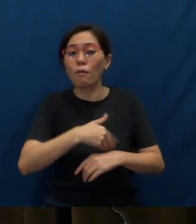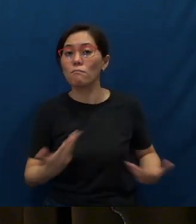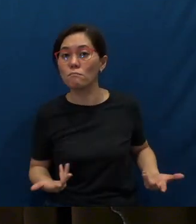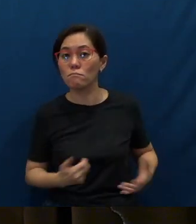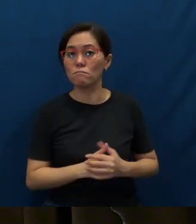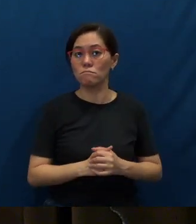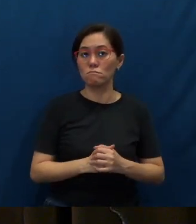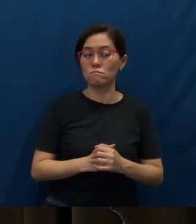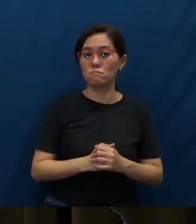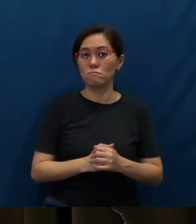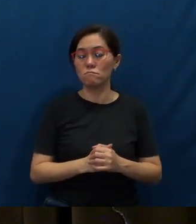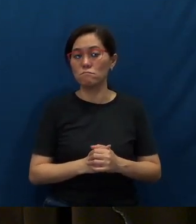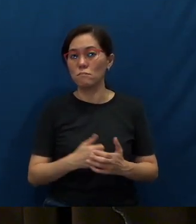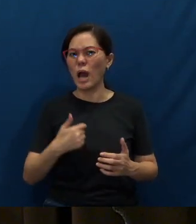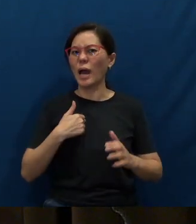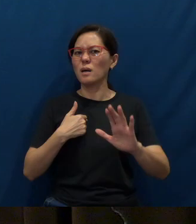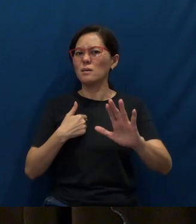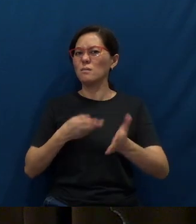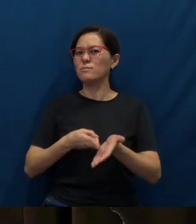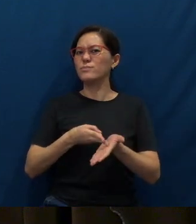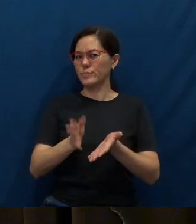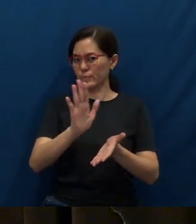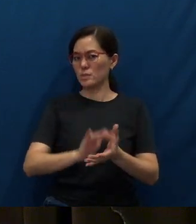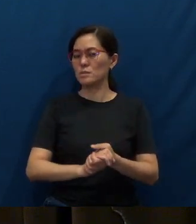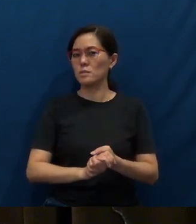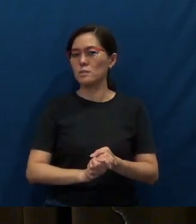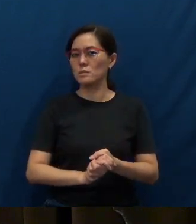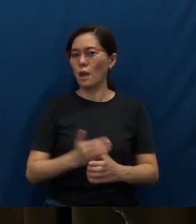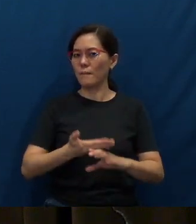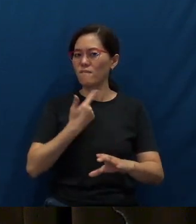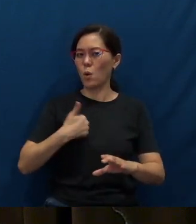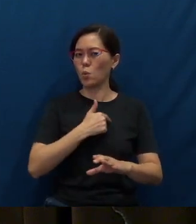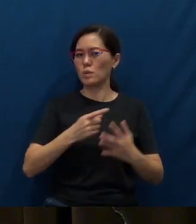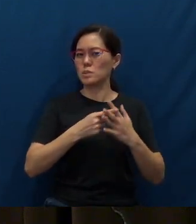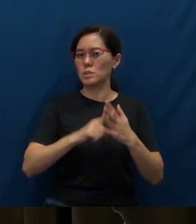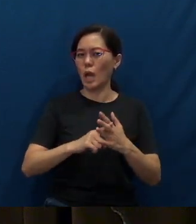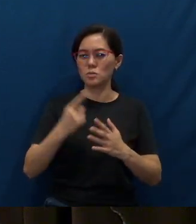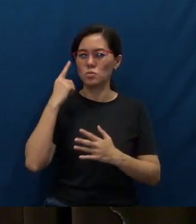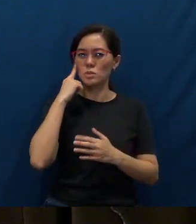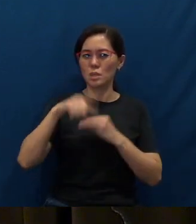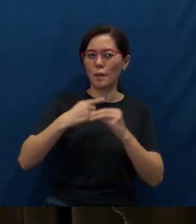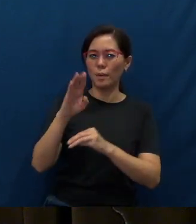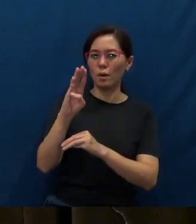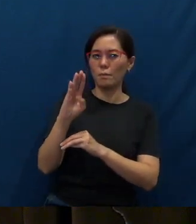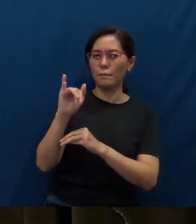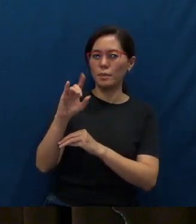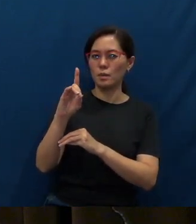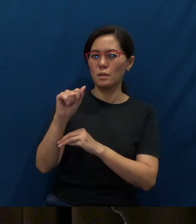You know, I'll be candid. Before we even start thinking about Bidadari,